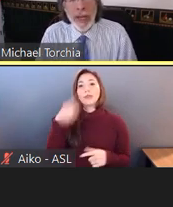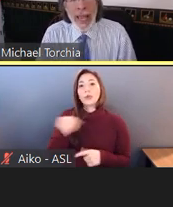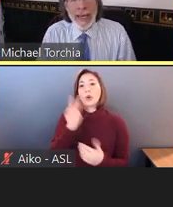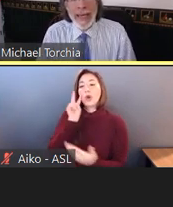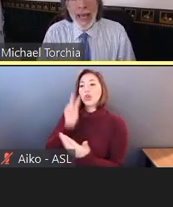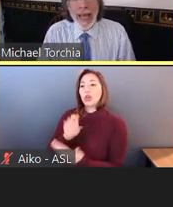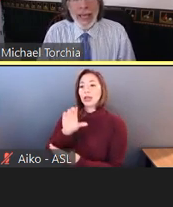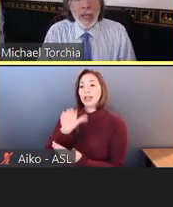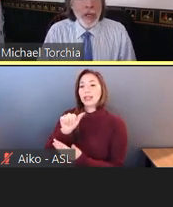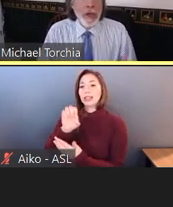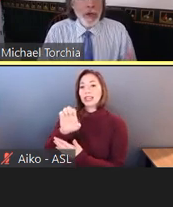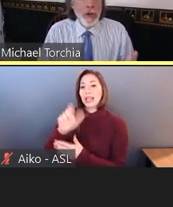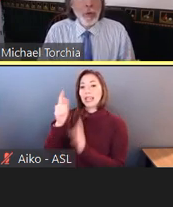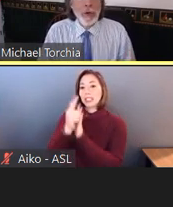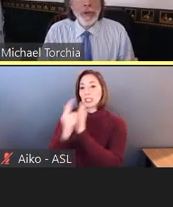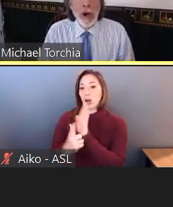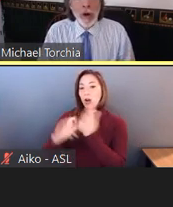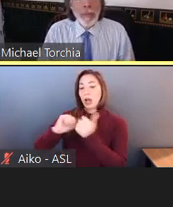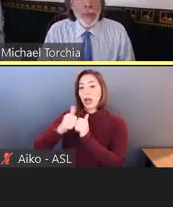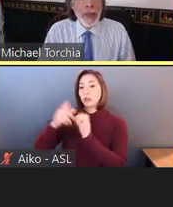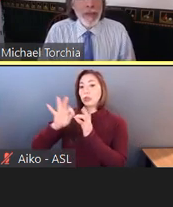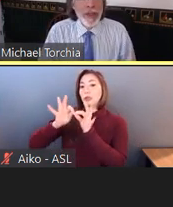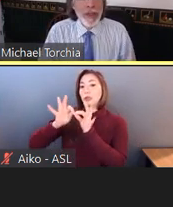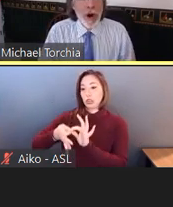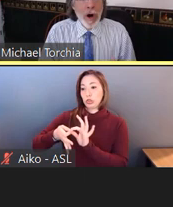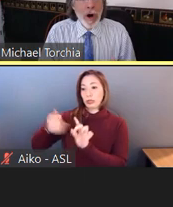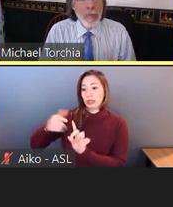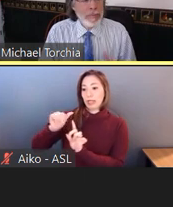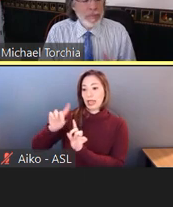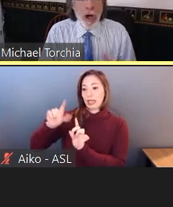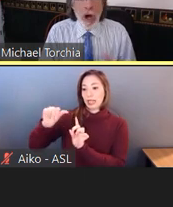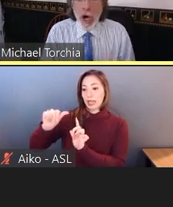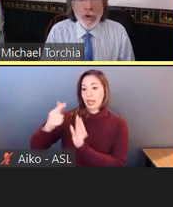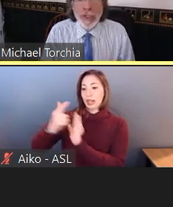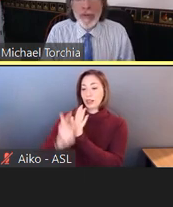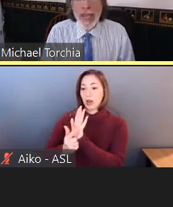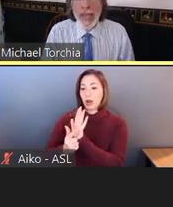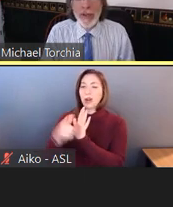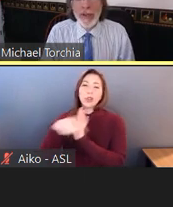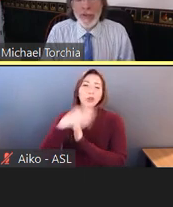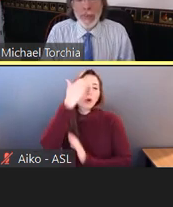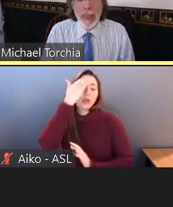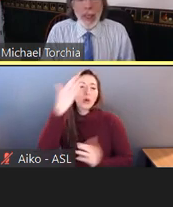ADA, you will know that there are hundreds of cases,